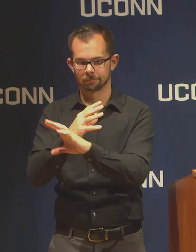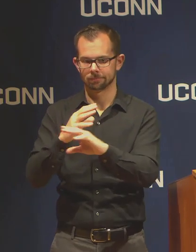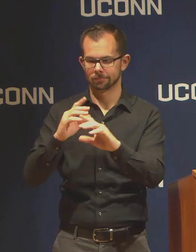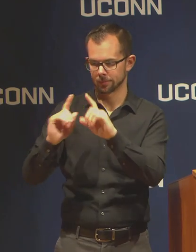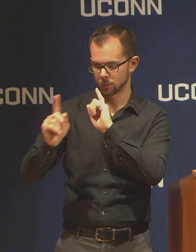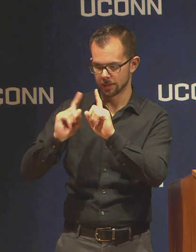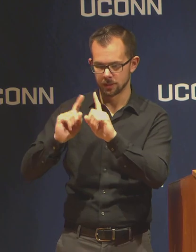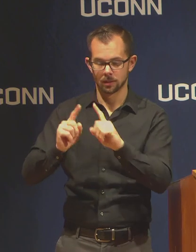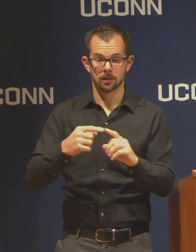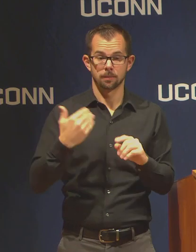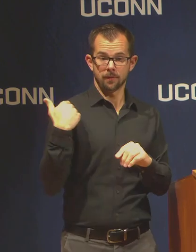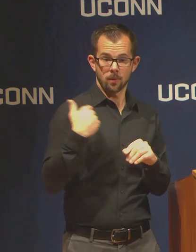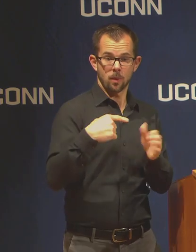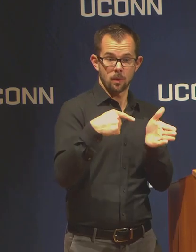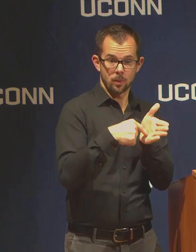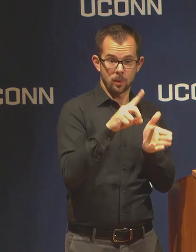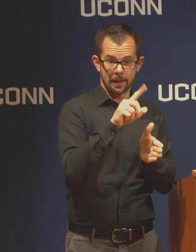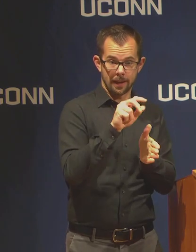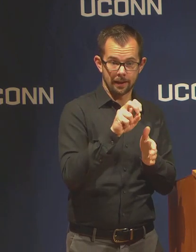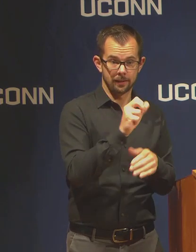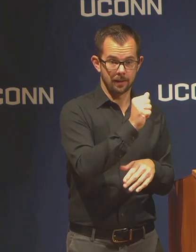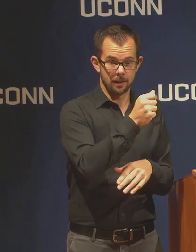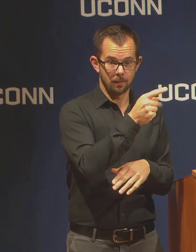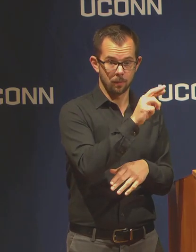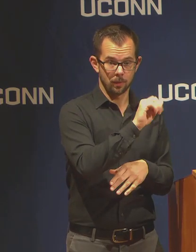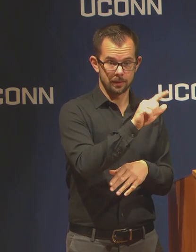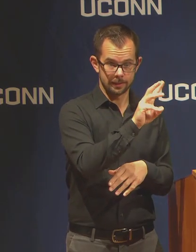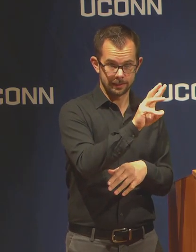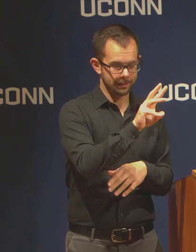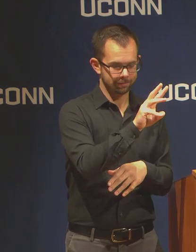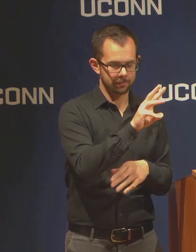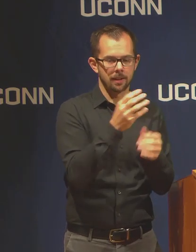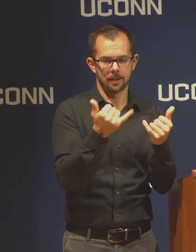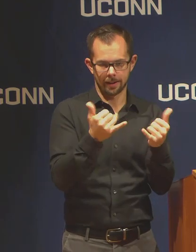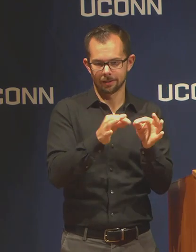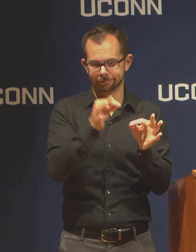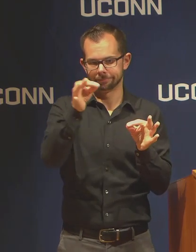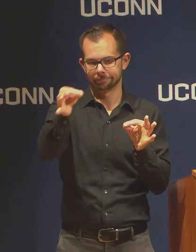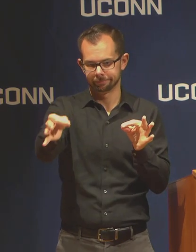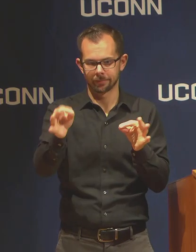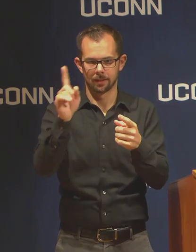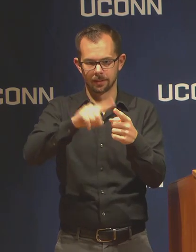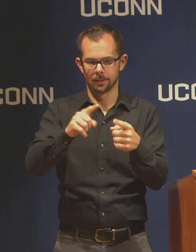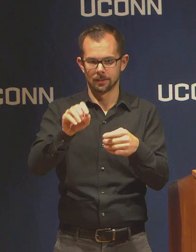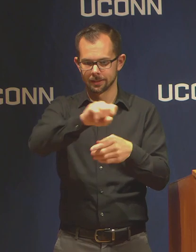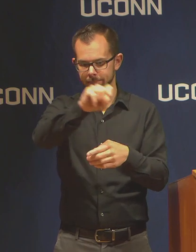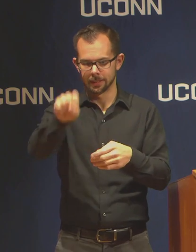of April 6 to now to the end of the semester. And secondly, unfortunately we've had to